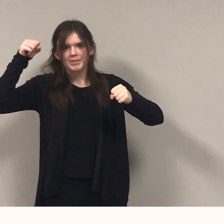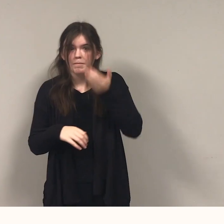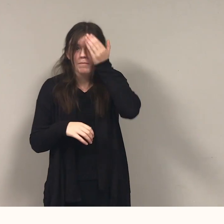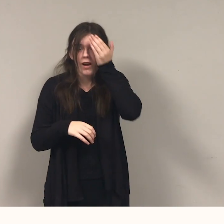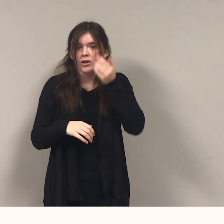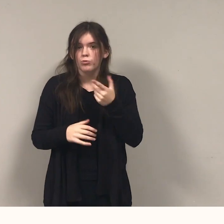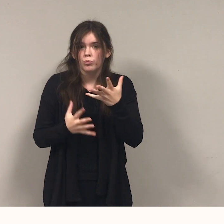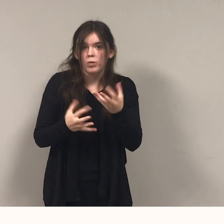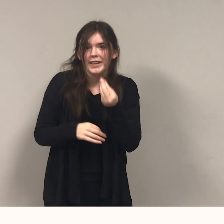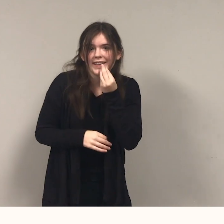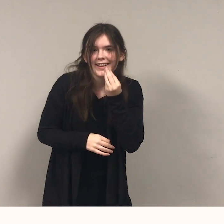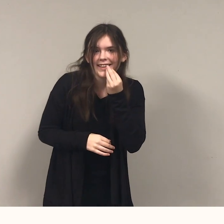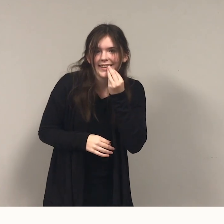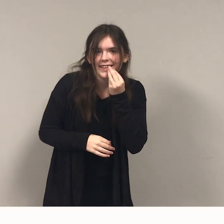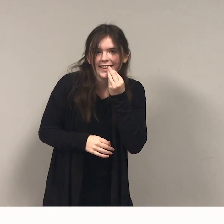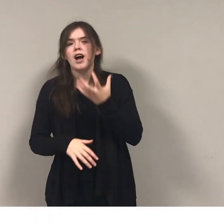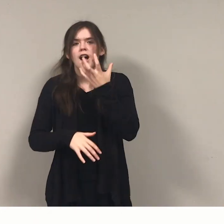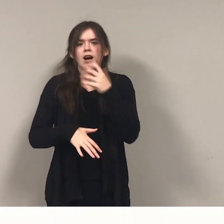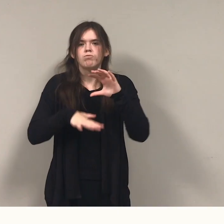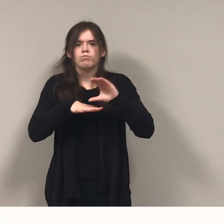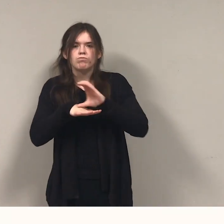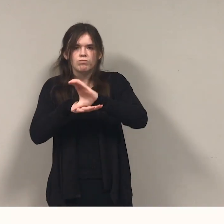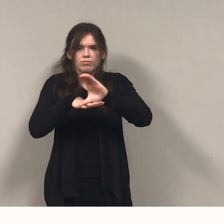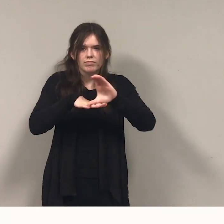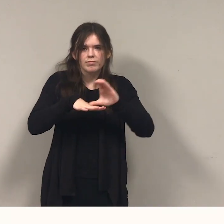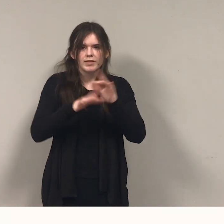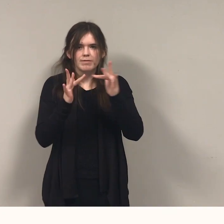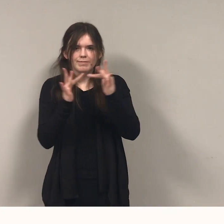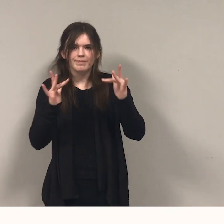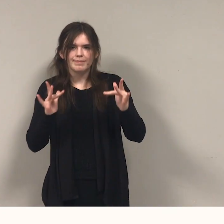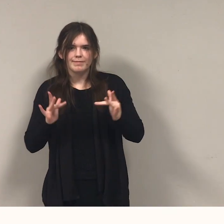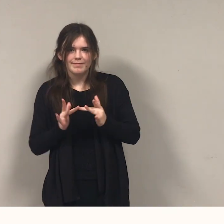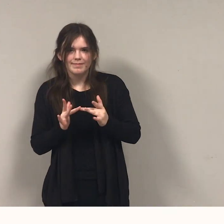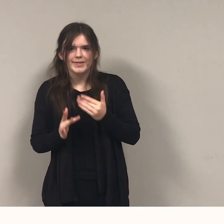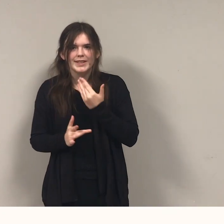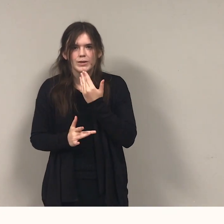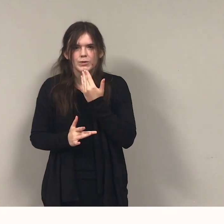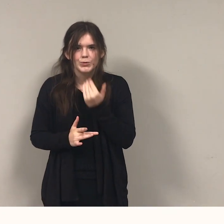Steaming cocoa, heart shaped treats. Friends all wait while Pirate eats.